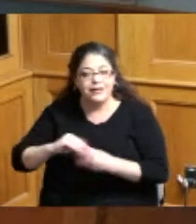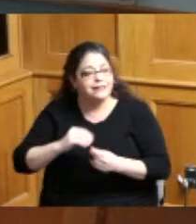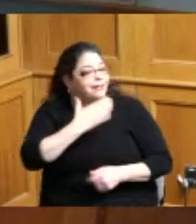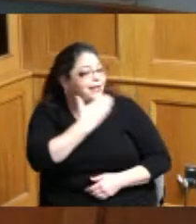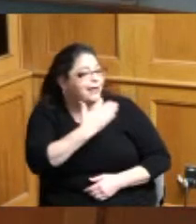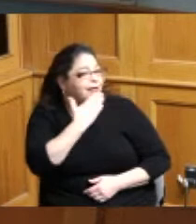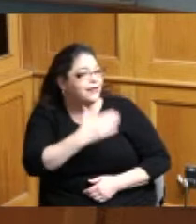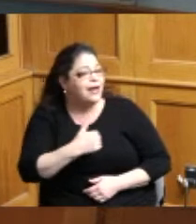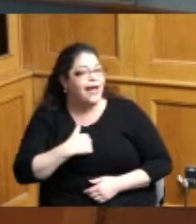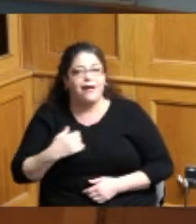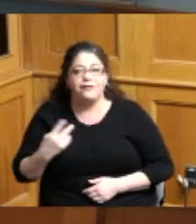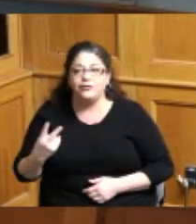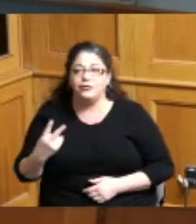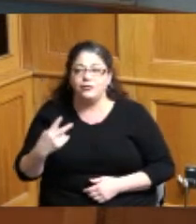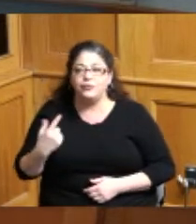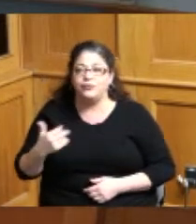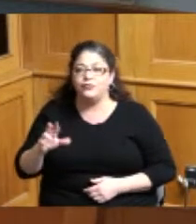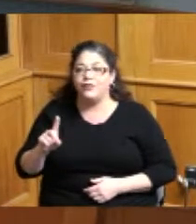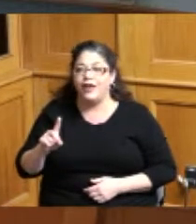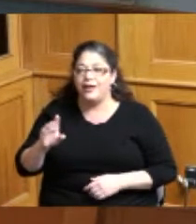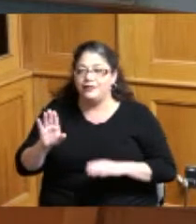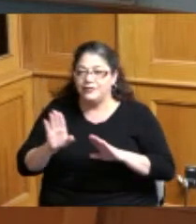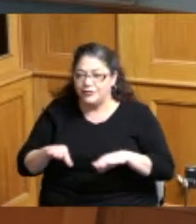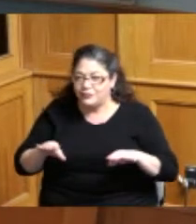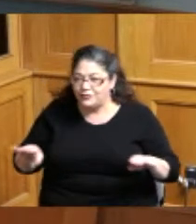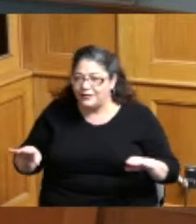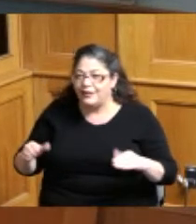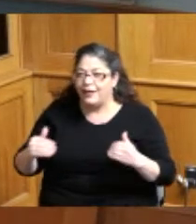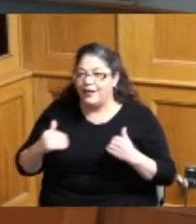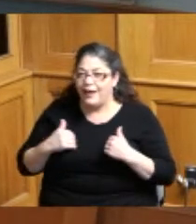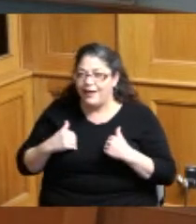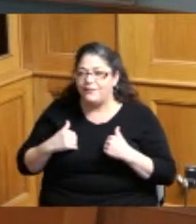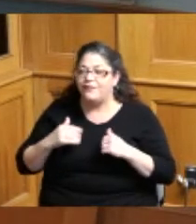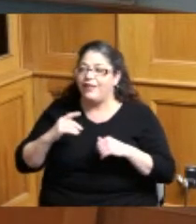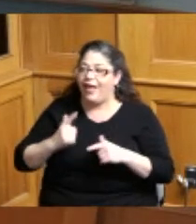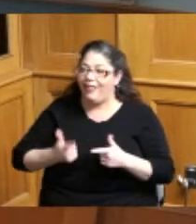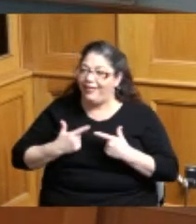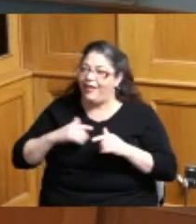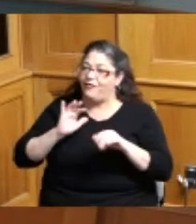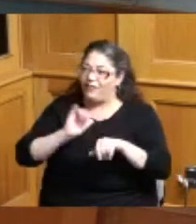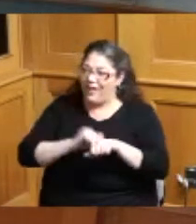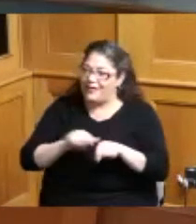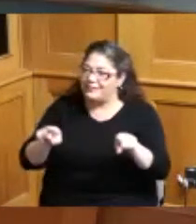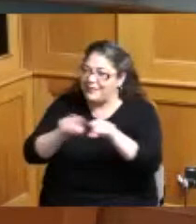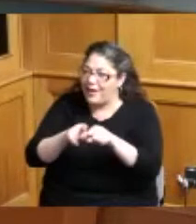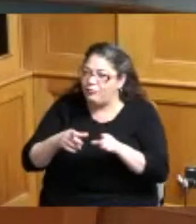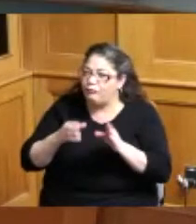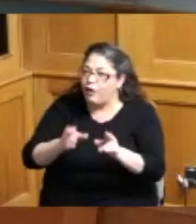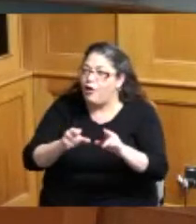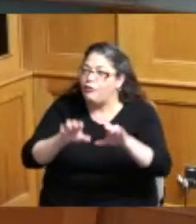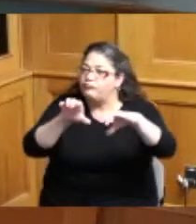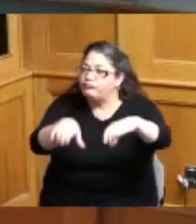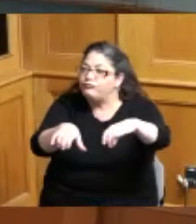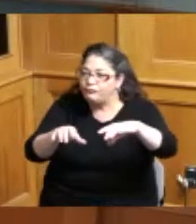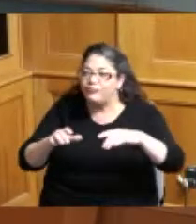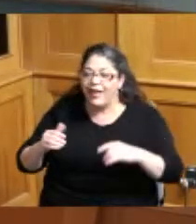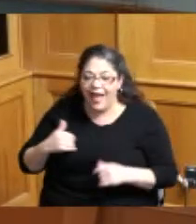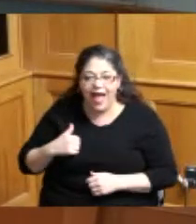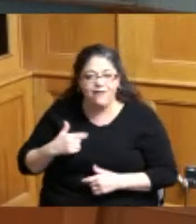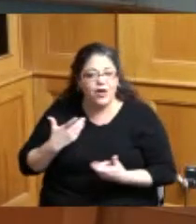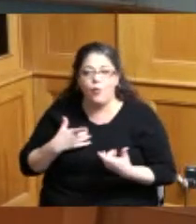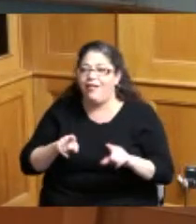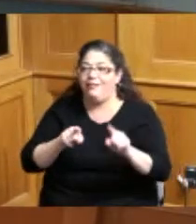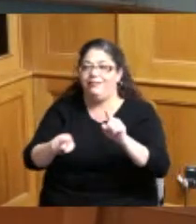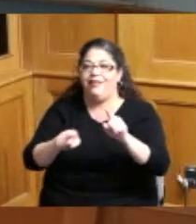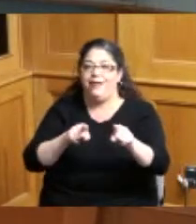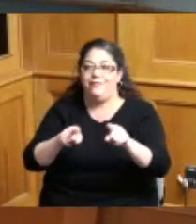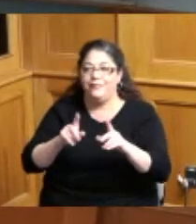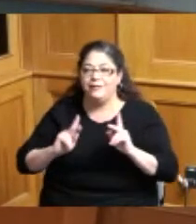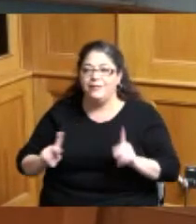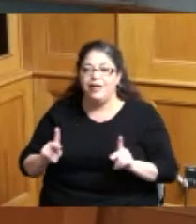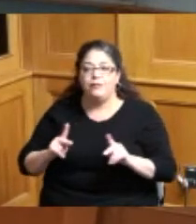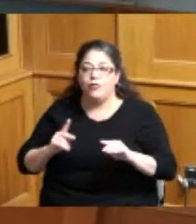two two grandchildren on on that road and I don't want people running up and down